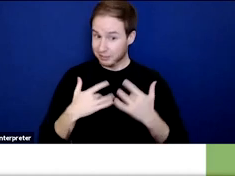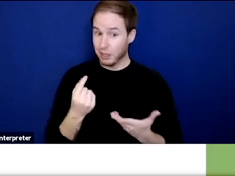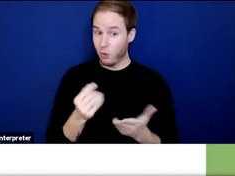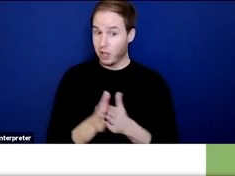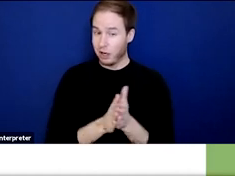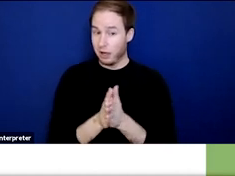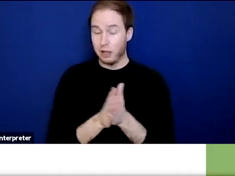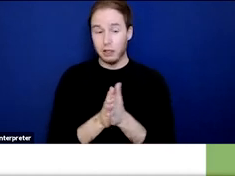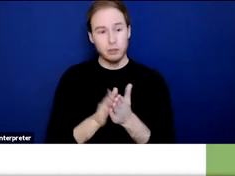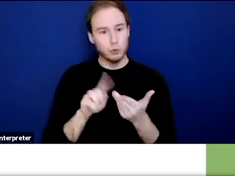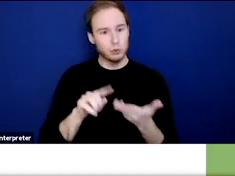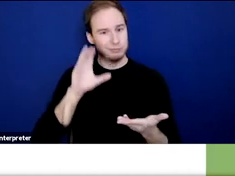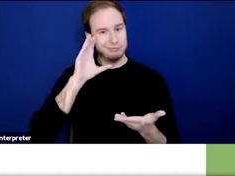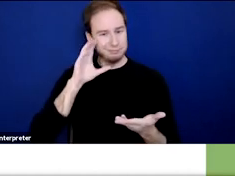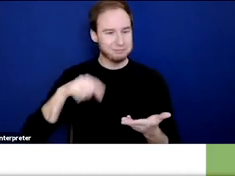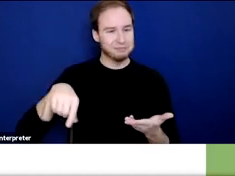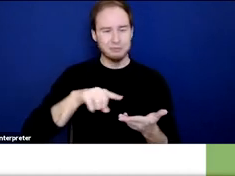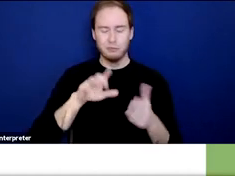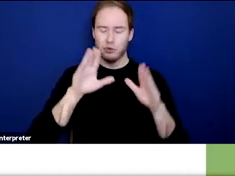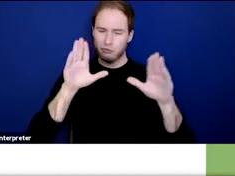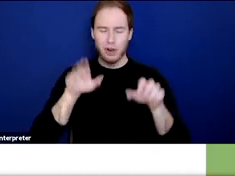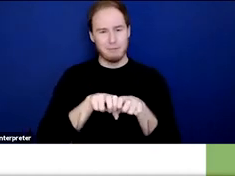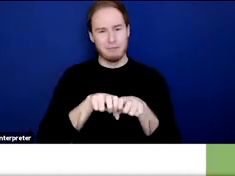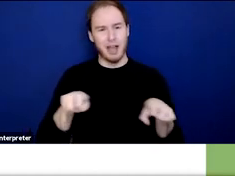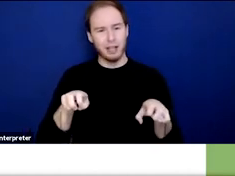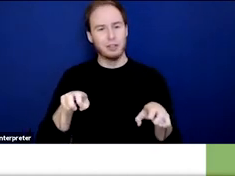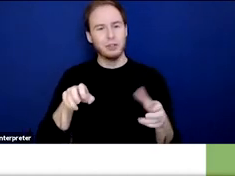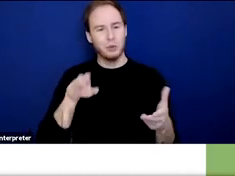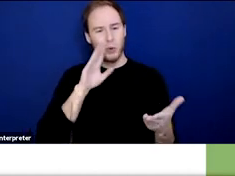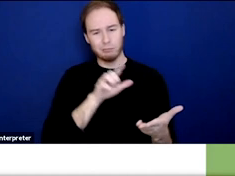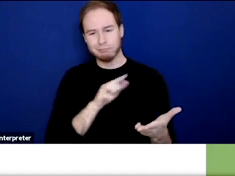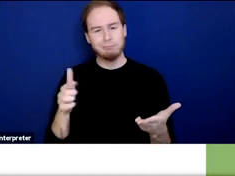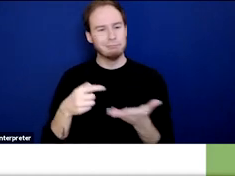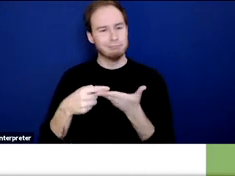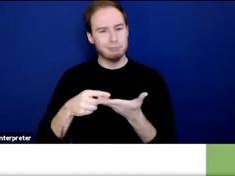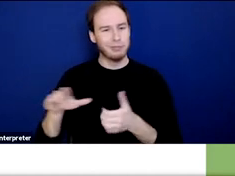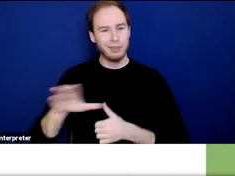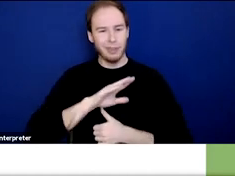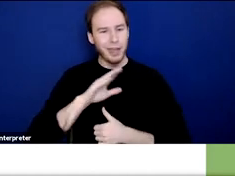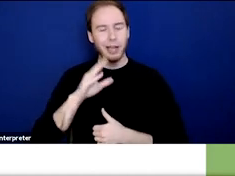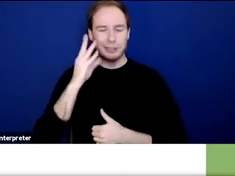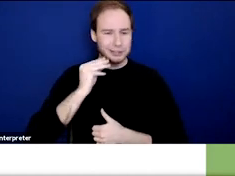is hearing from a wonderful panel who is gonna talk about all of their lessons learned, practical strategies.